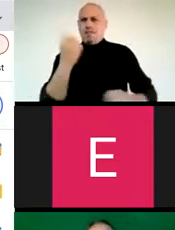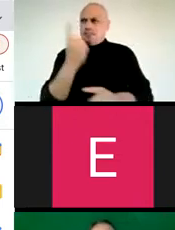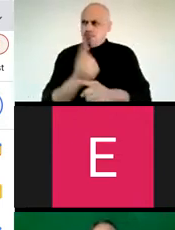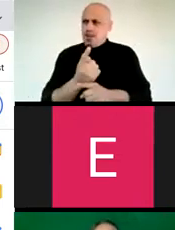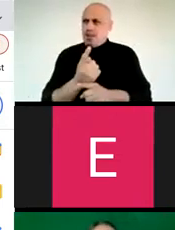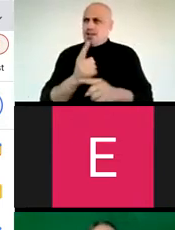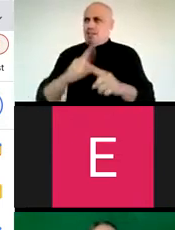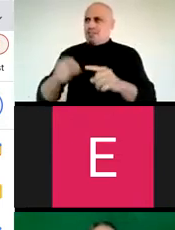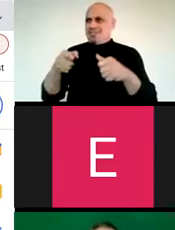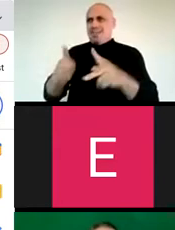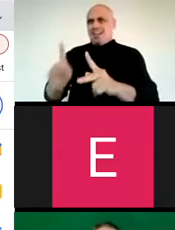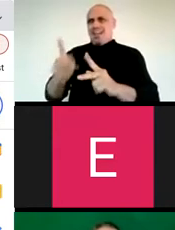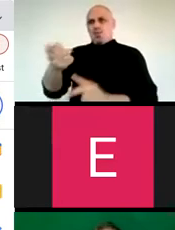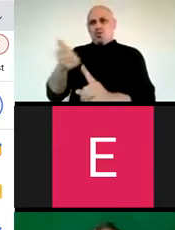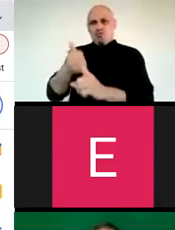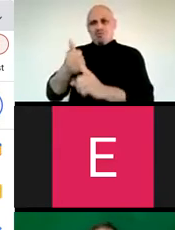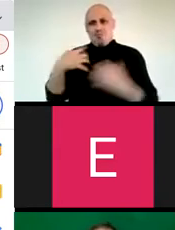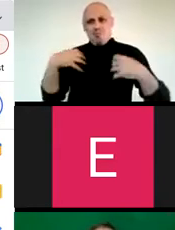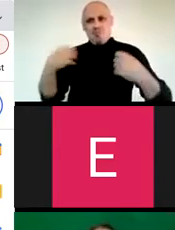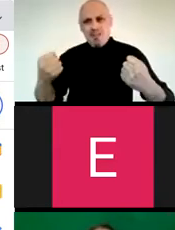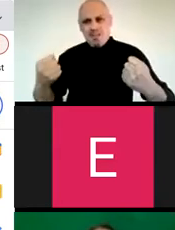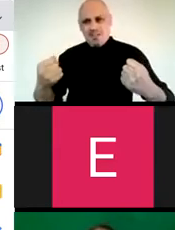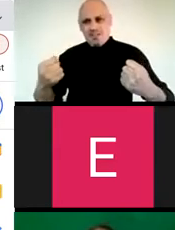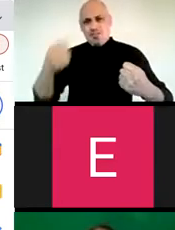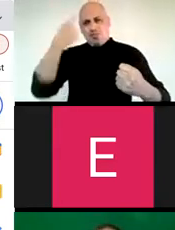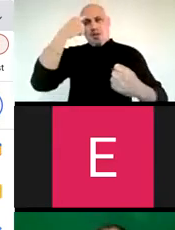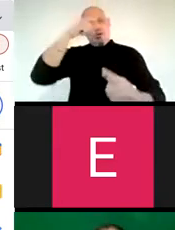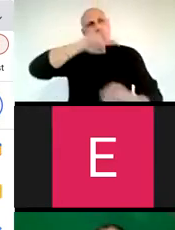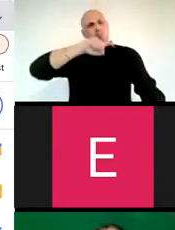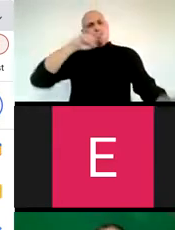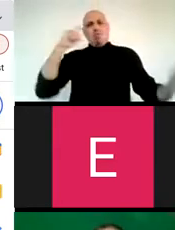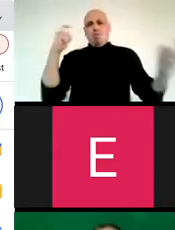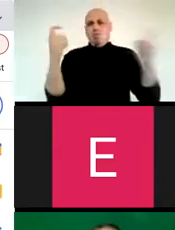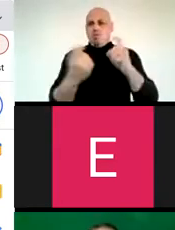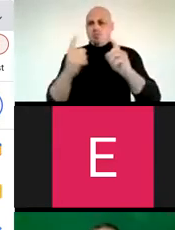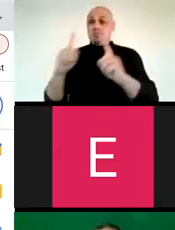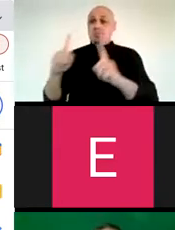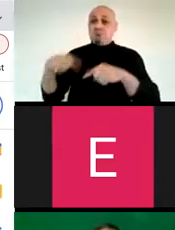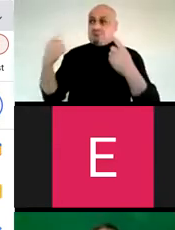to have a safe space that then allows you to be brave and that's really changed my thinking. And,